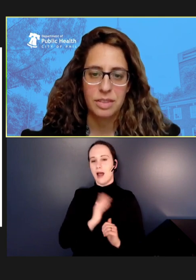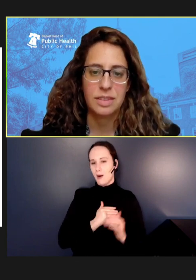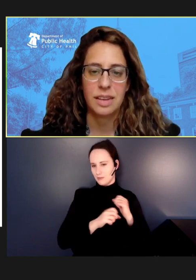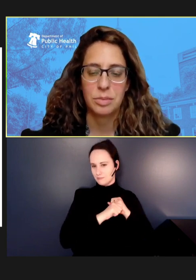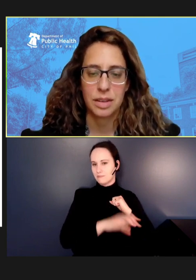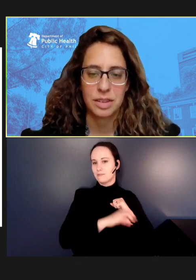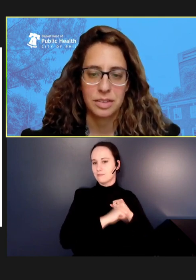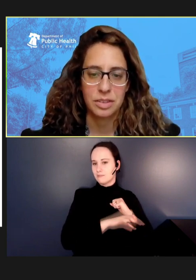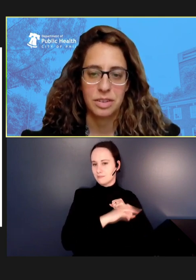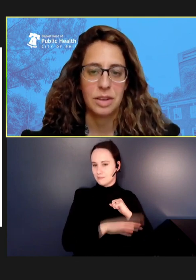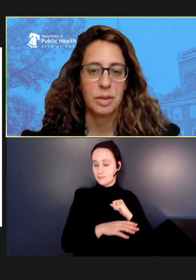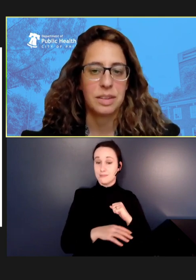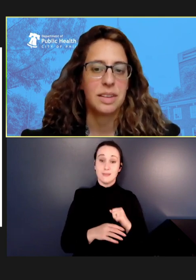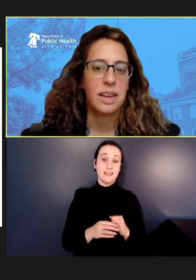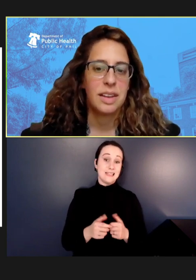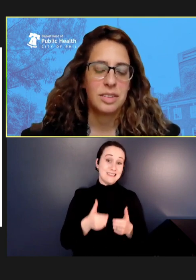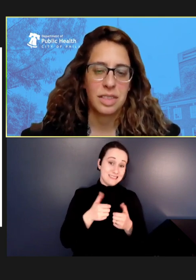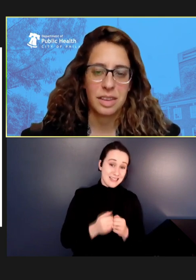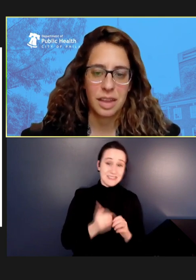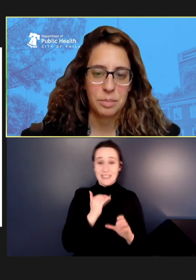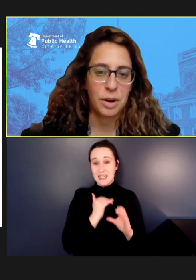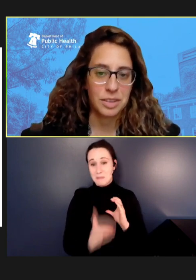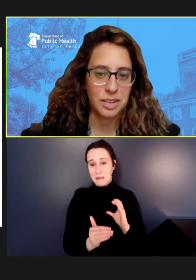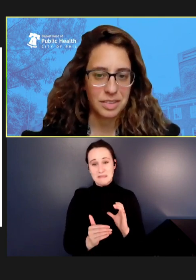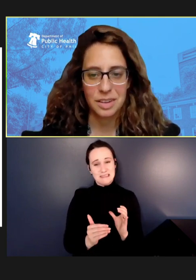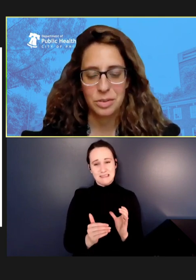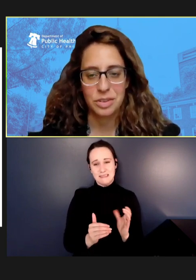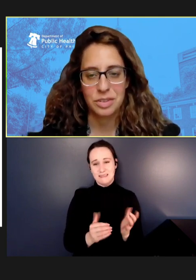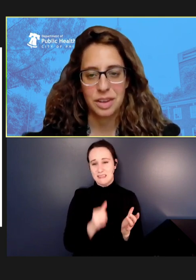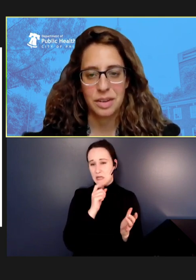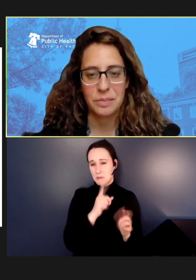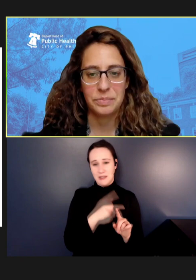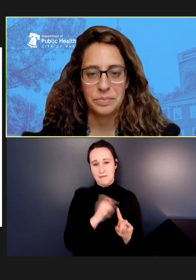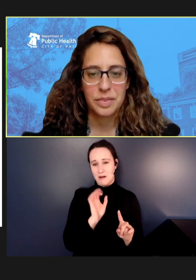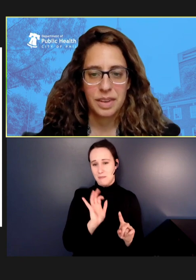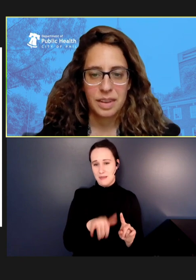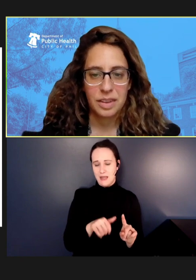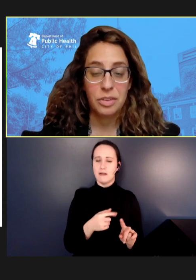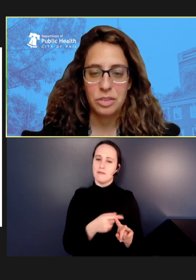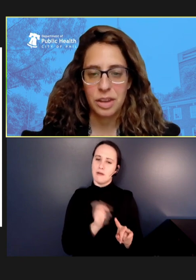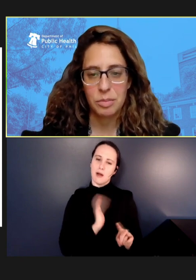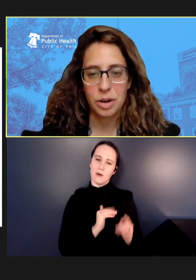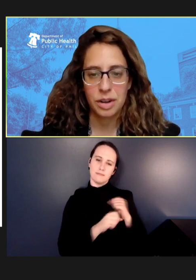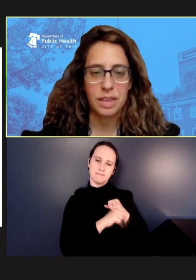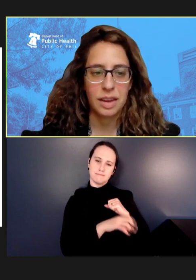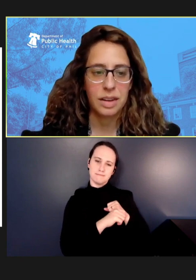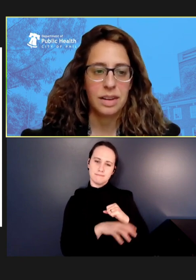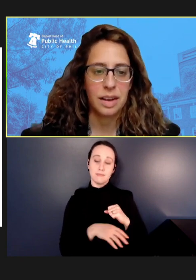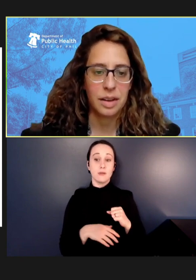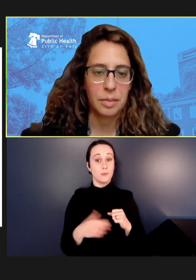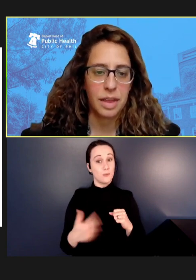the text messages or emails. So, I think that personal touch was hugely important there. And